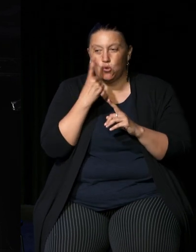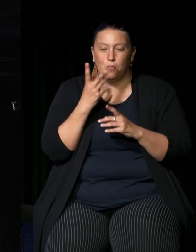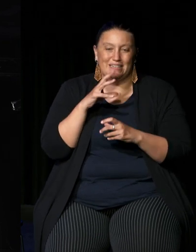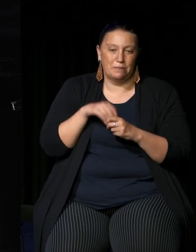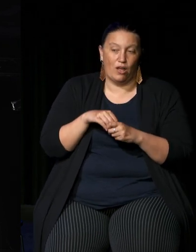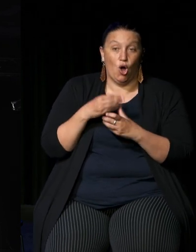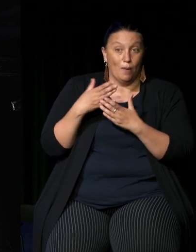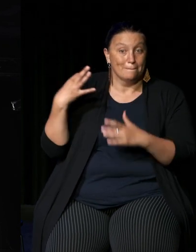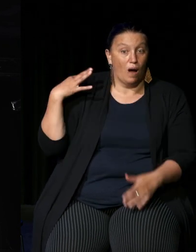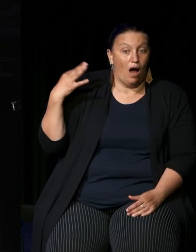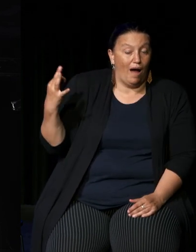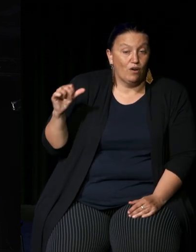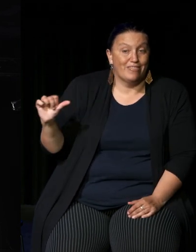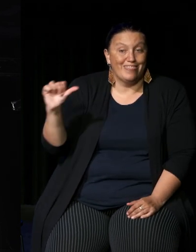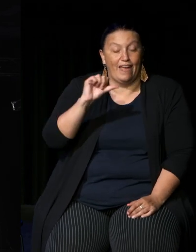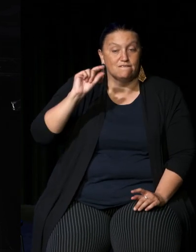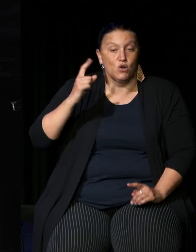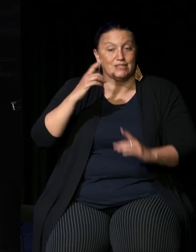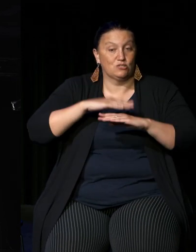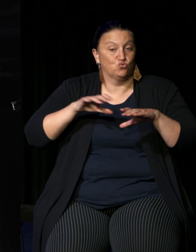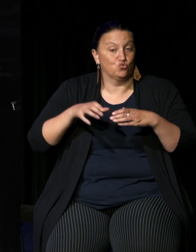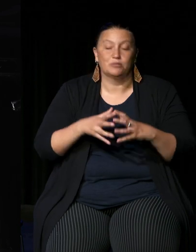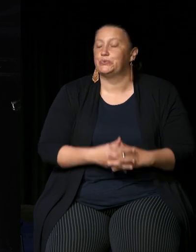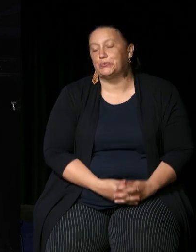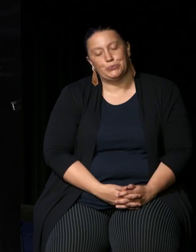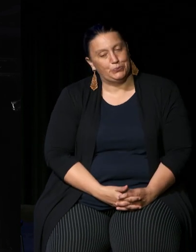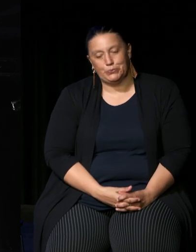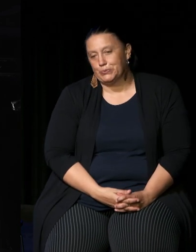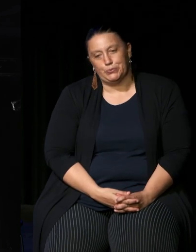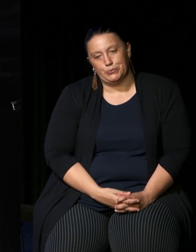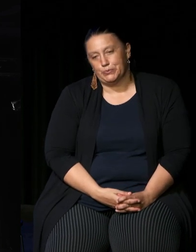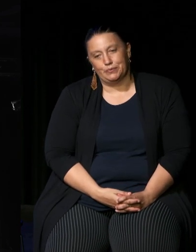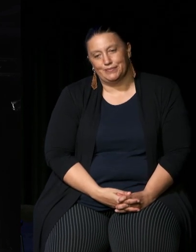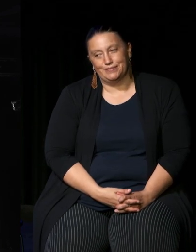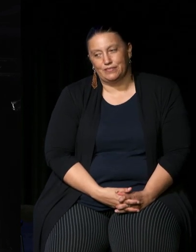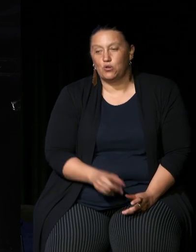on behalf necessarily of their first Nations group so those people you know were a sample